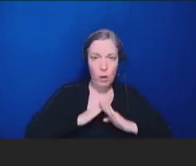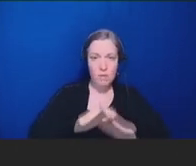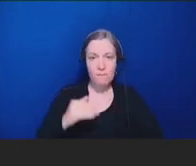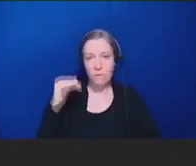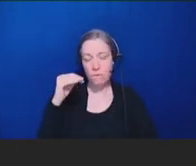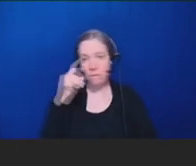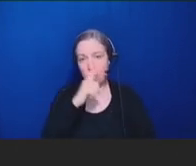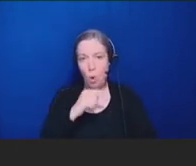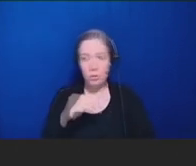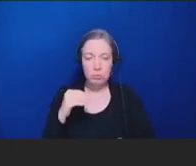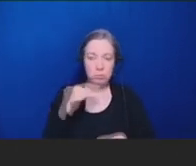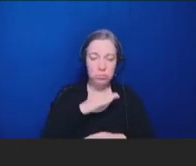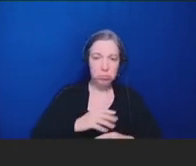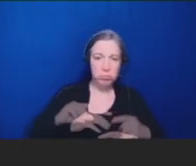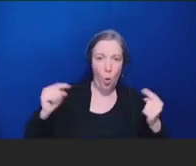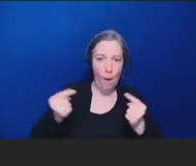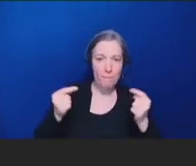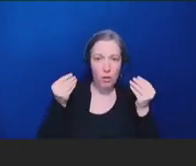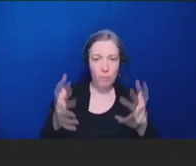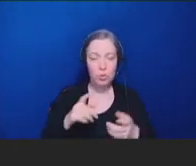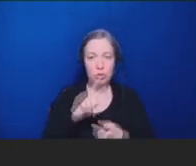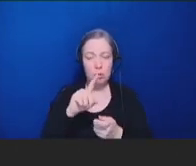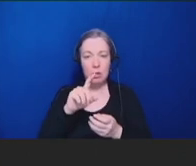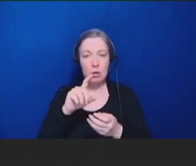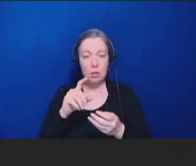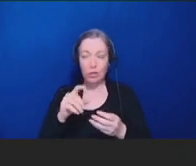facts about individual topics that may be trending.